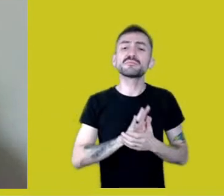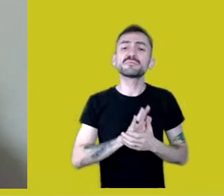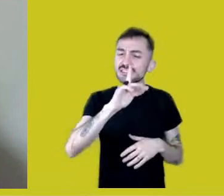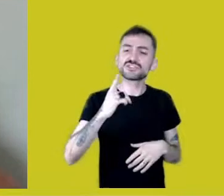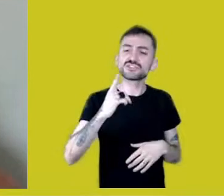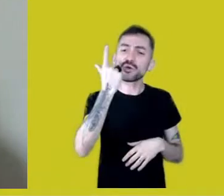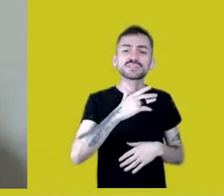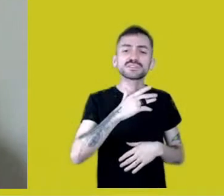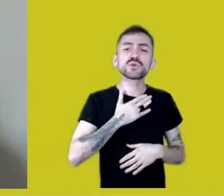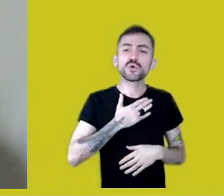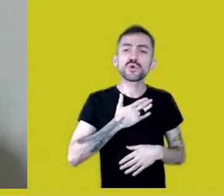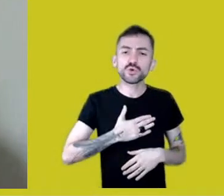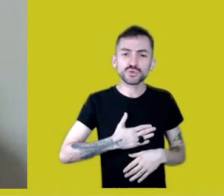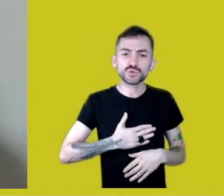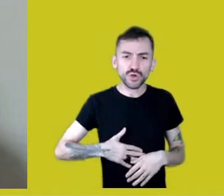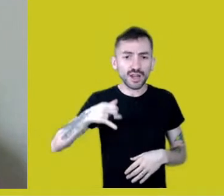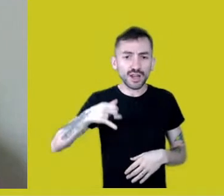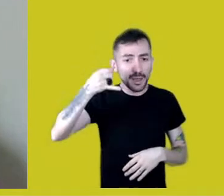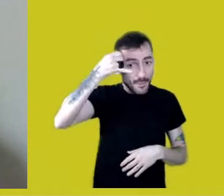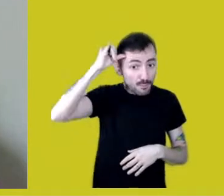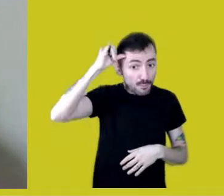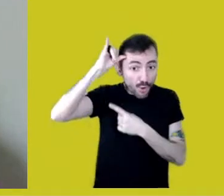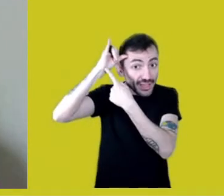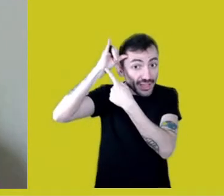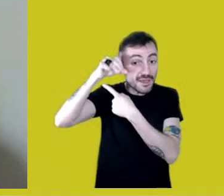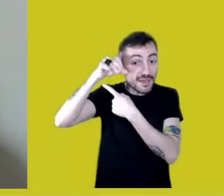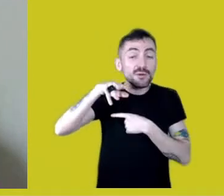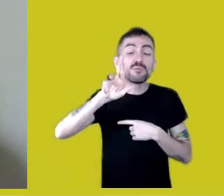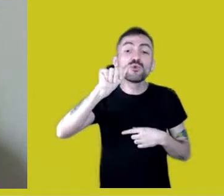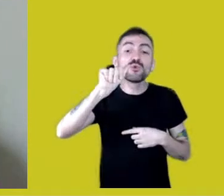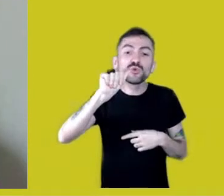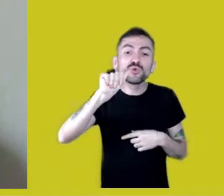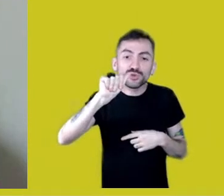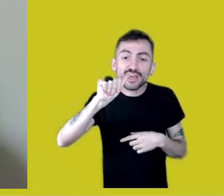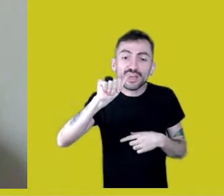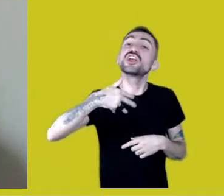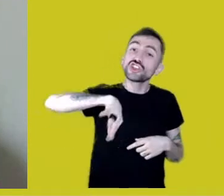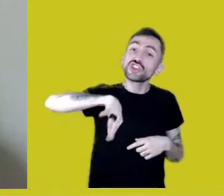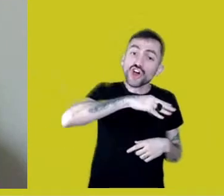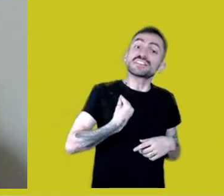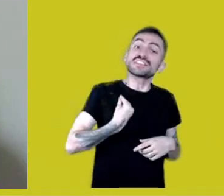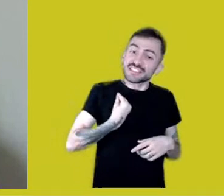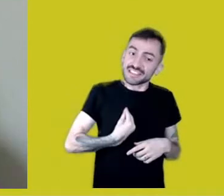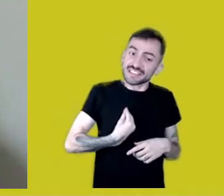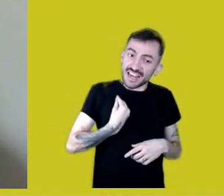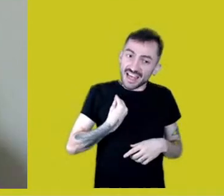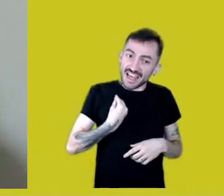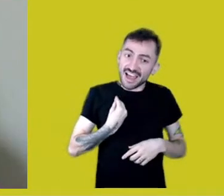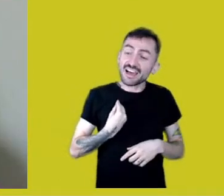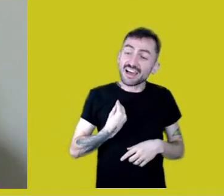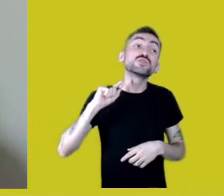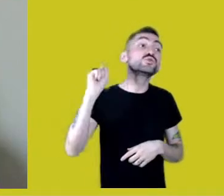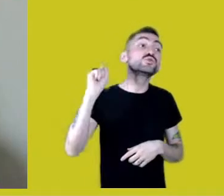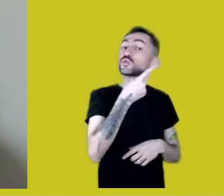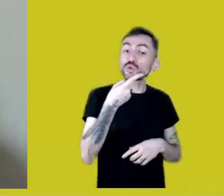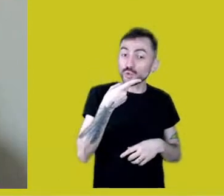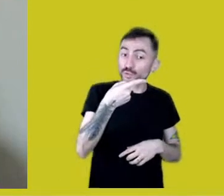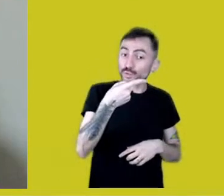The ox is Mura! We are there! No one said that, but my cousin told me